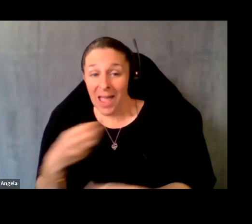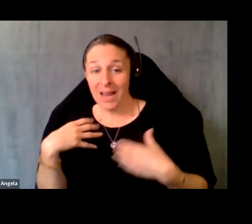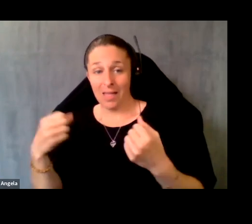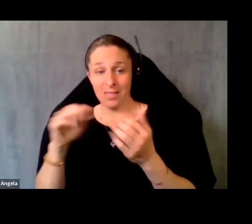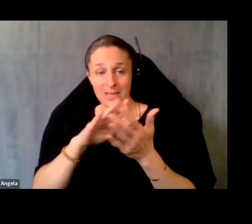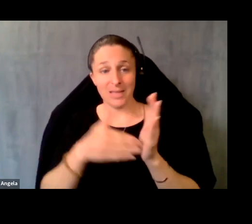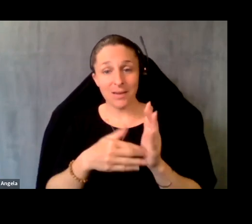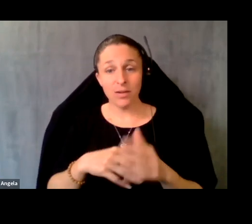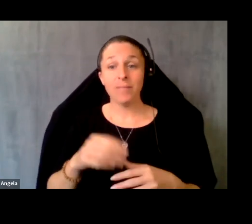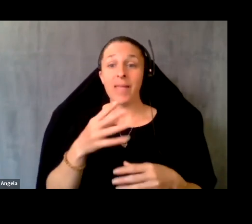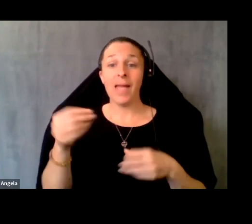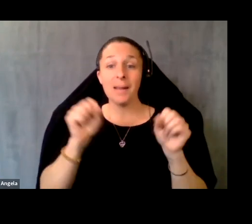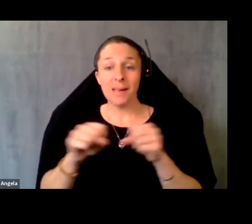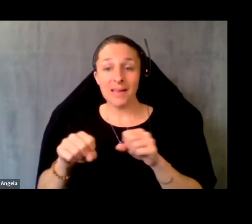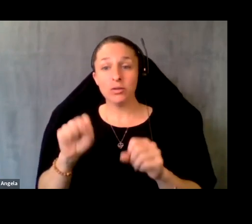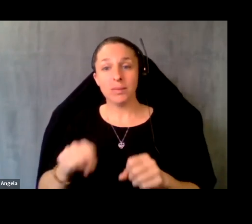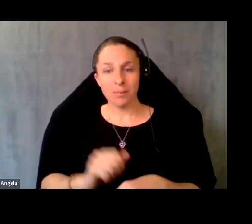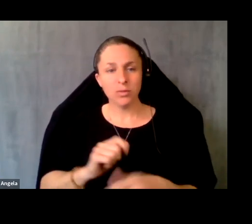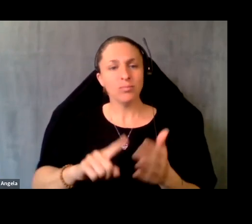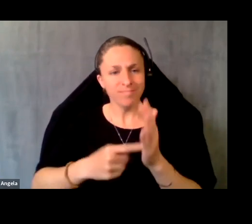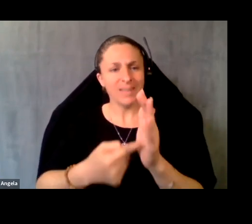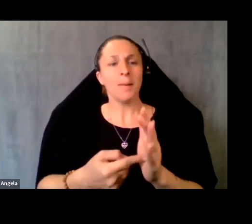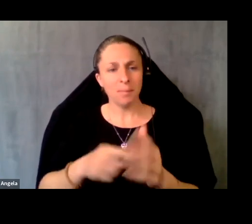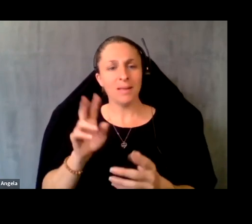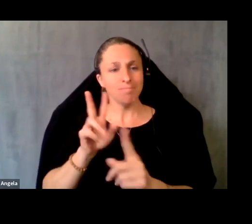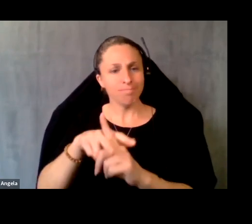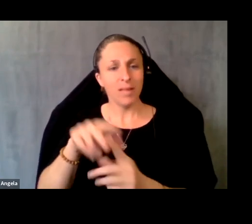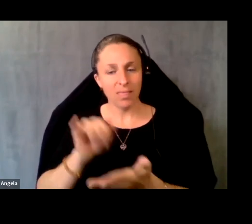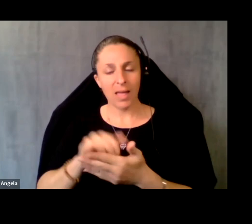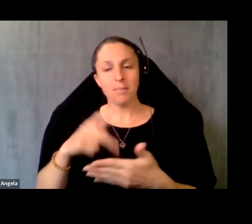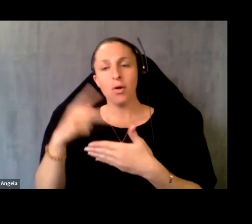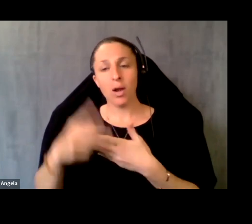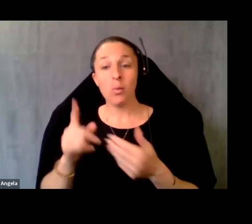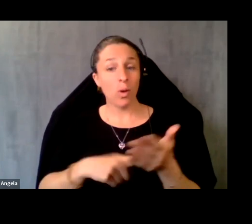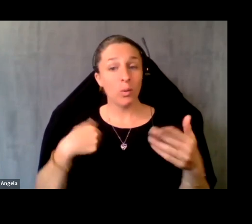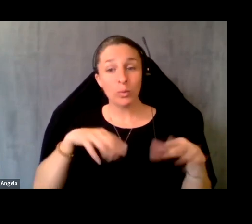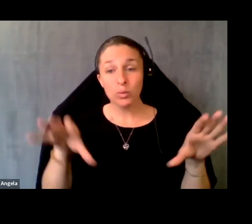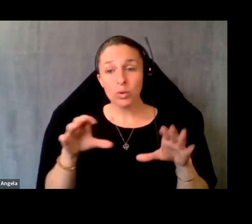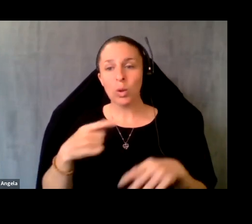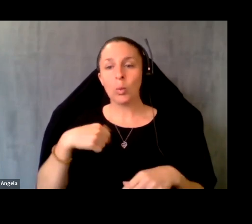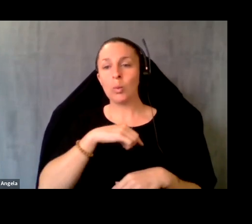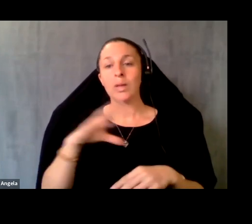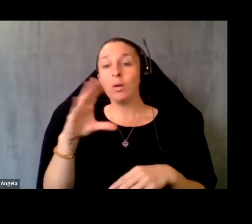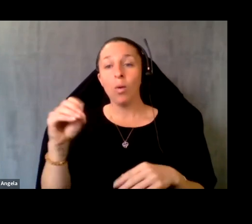and the ability to implement these programs. So what we did was we co-designed a platform with